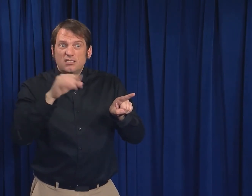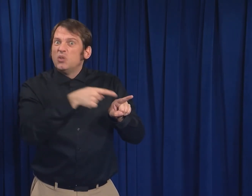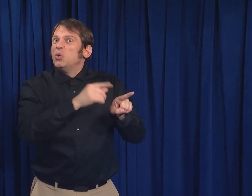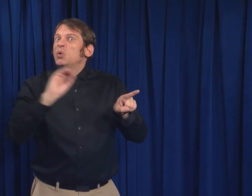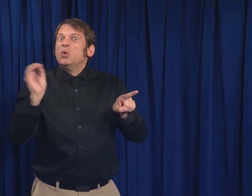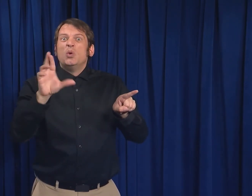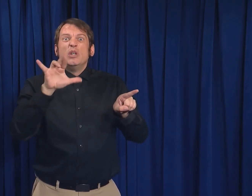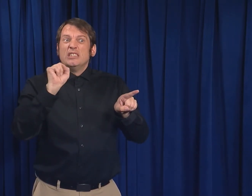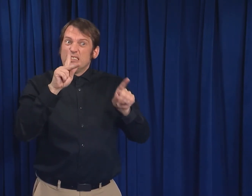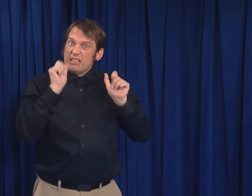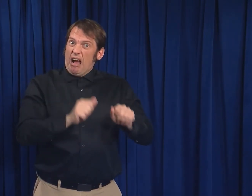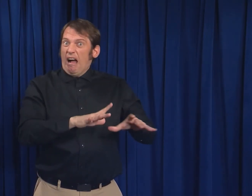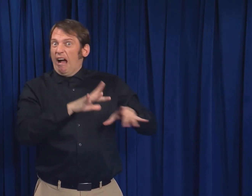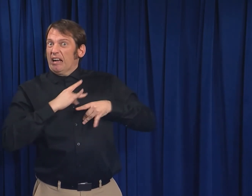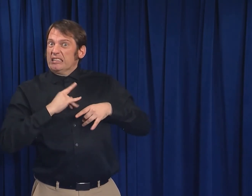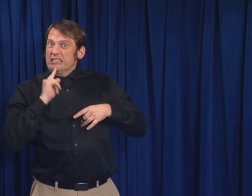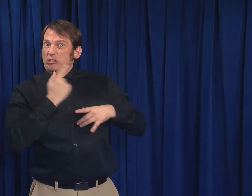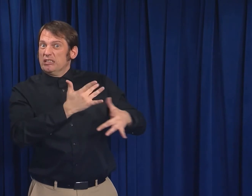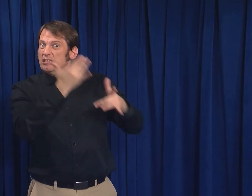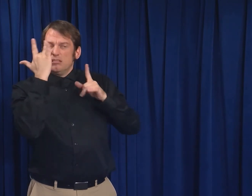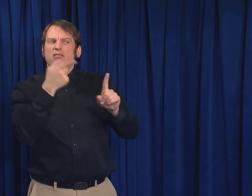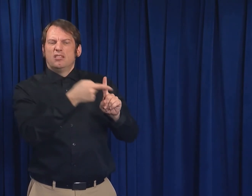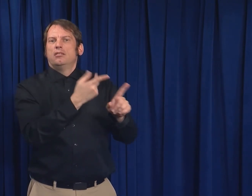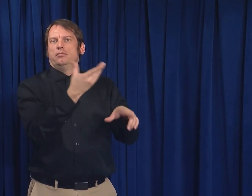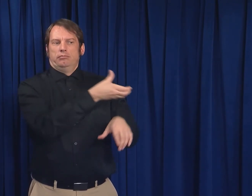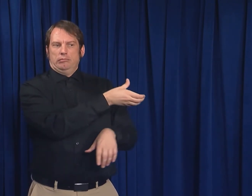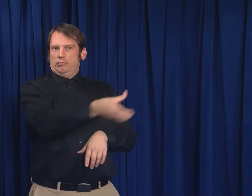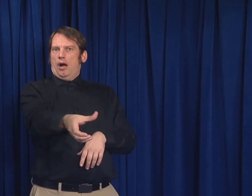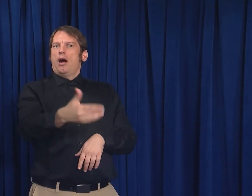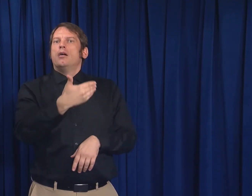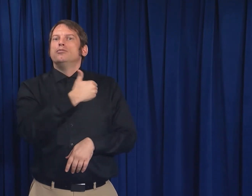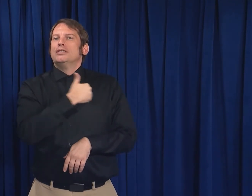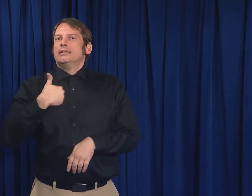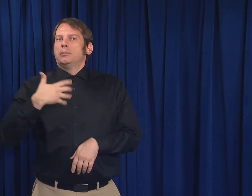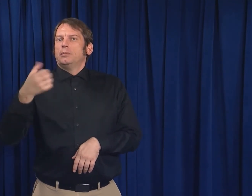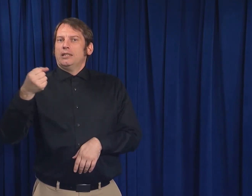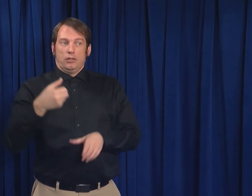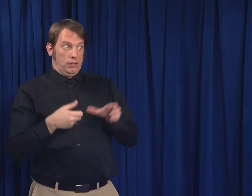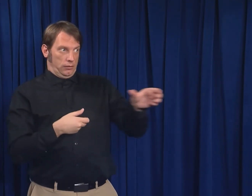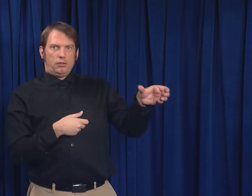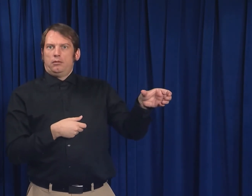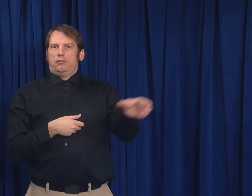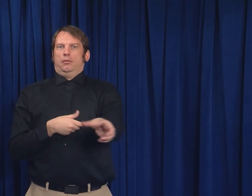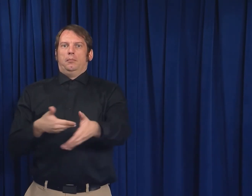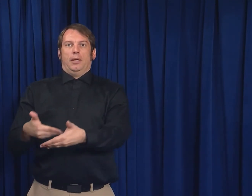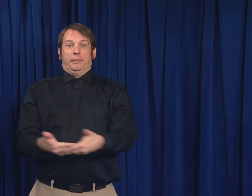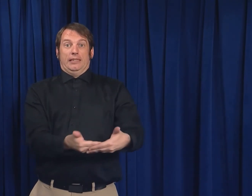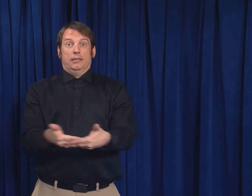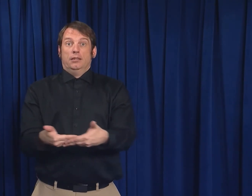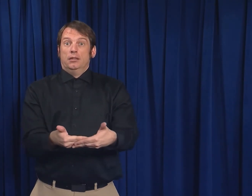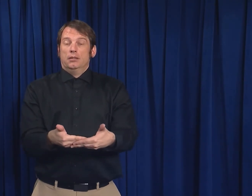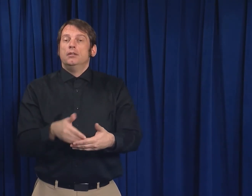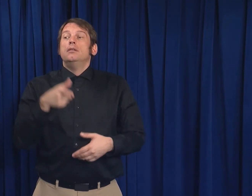and who is not at increased risk for serious illness from COVID-19 feed the expressed breast milk to the baby.